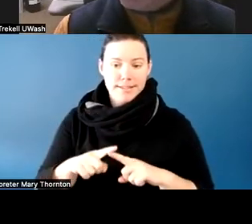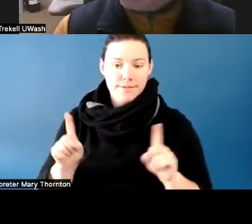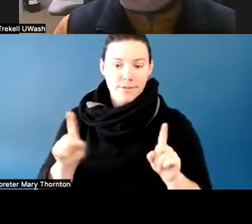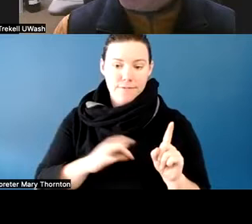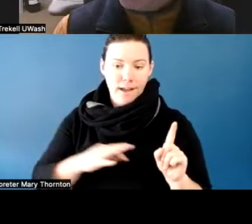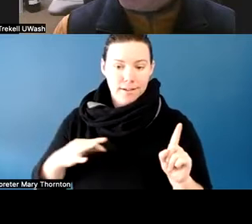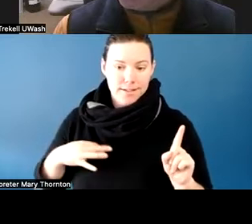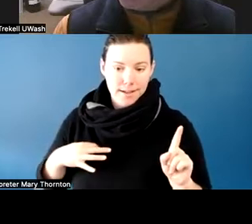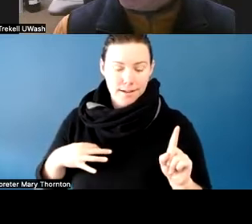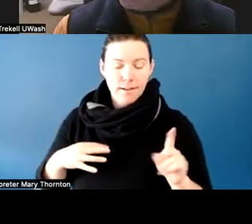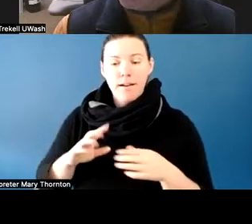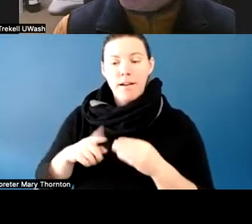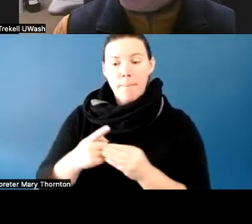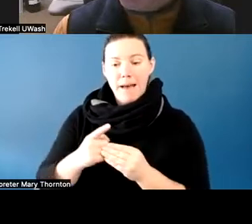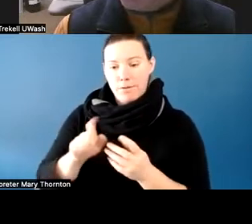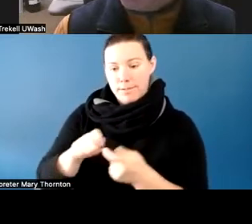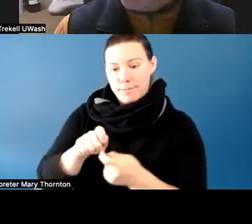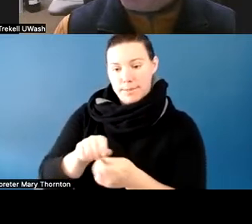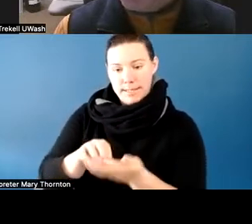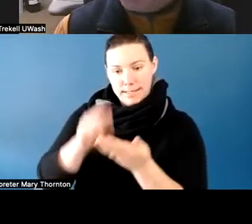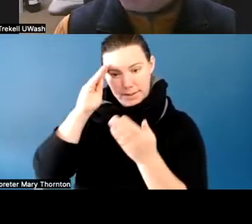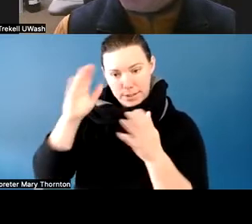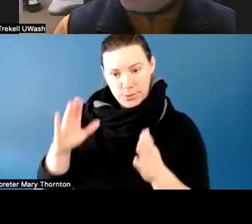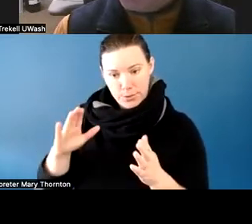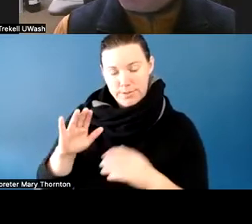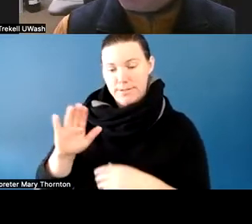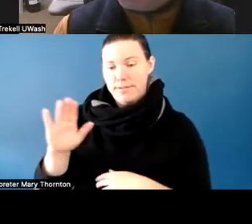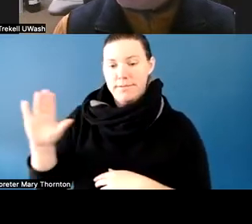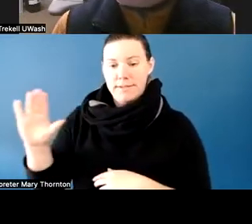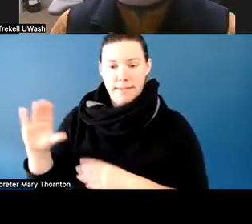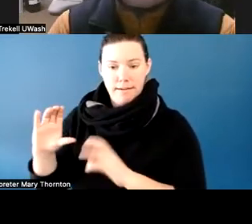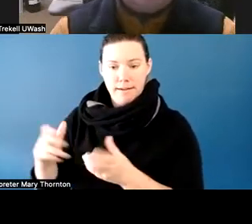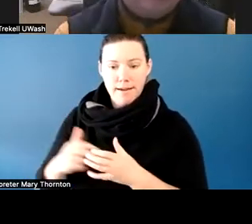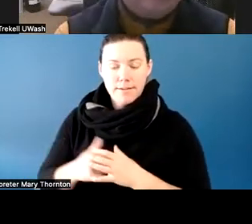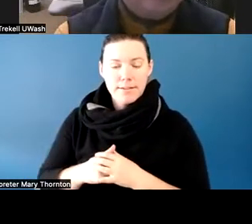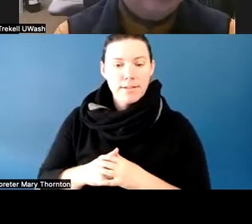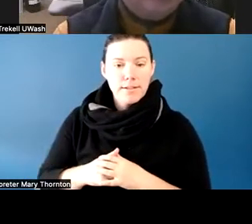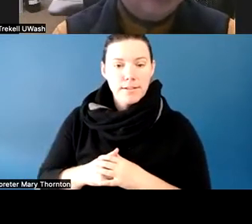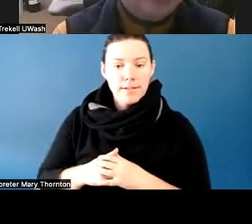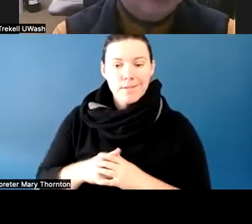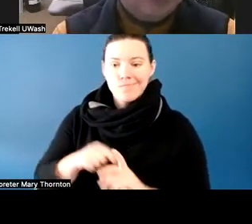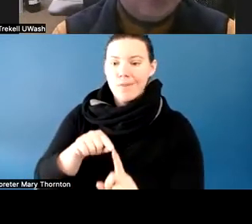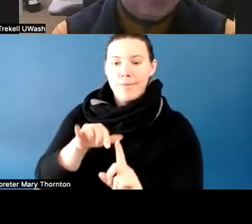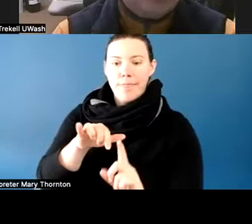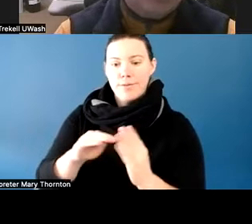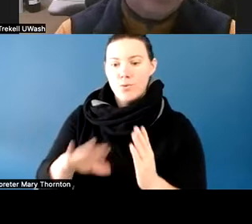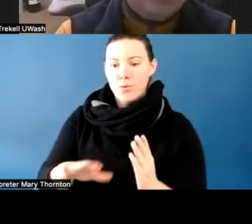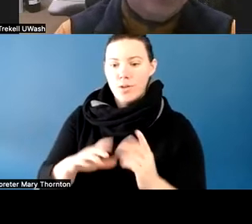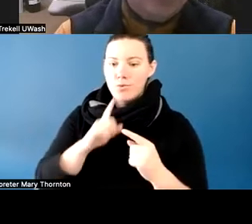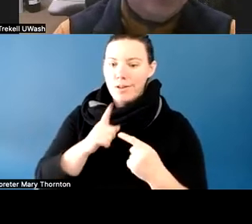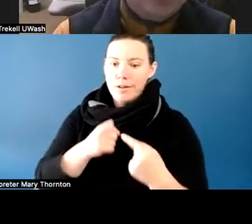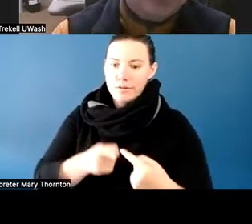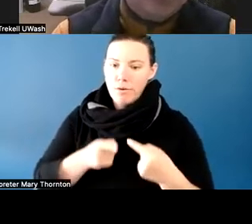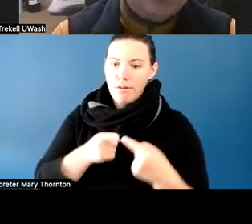in their classroom who was having a very difficult time.